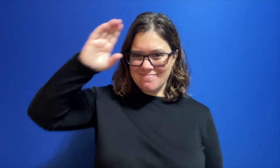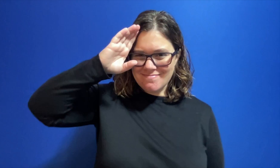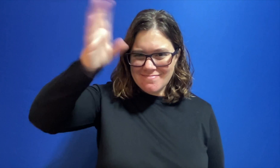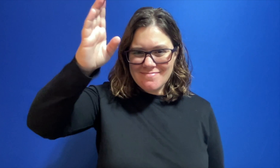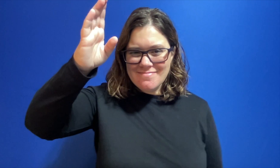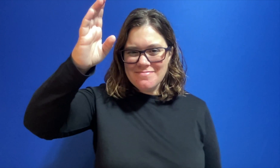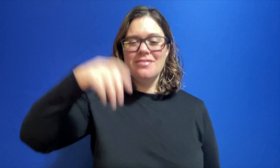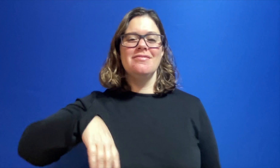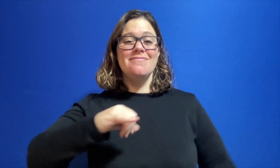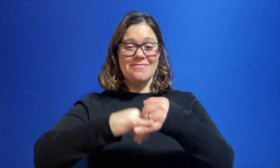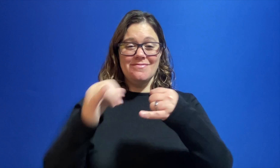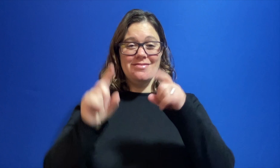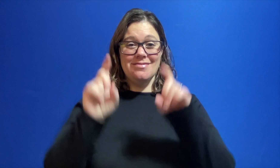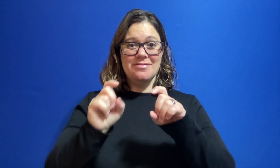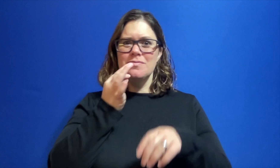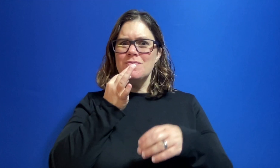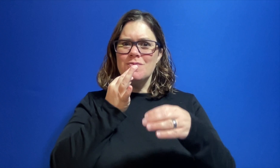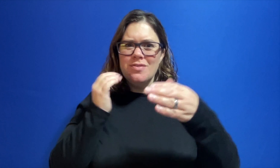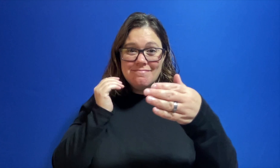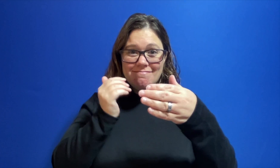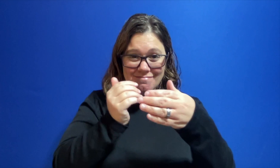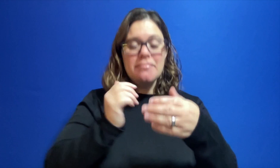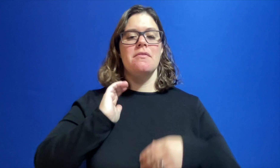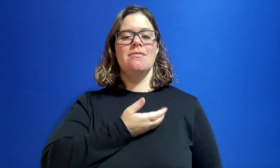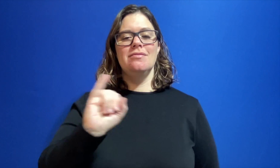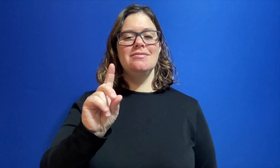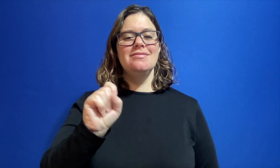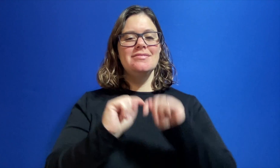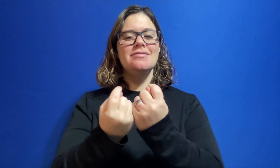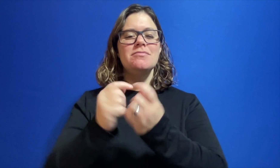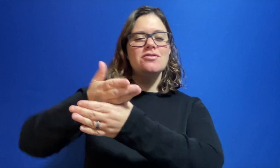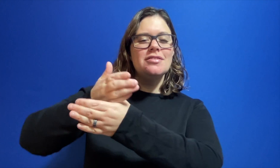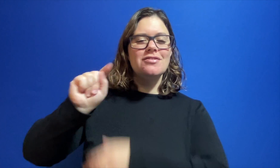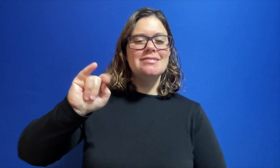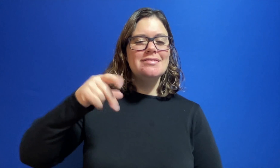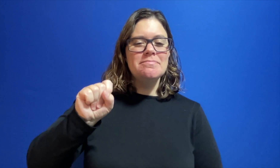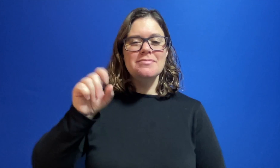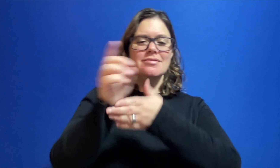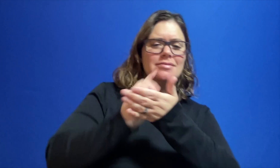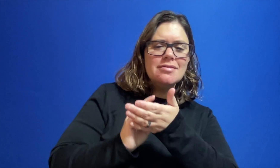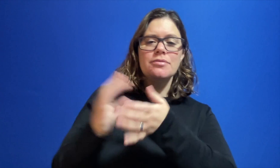Hello! Final Exams are approaching soon! Our IDS Team would like to share tips on